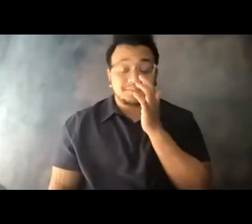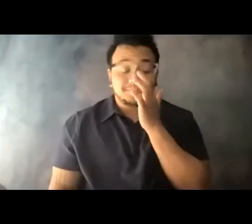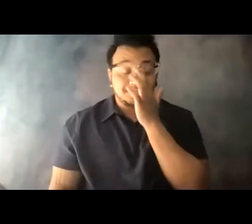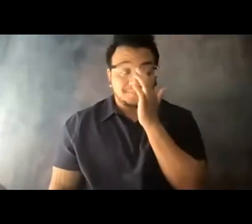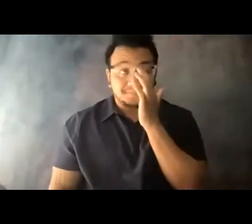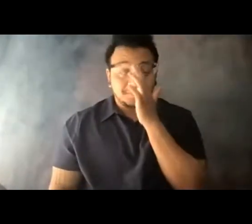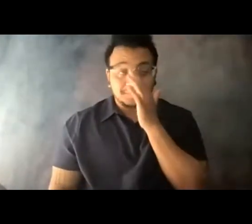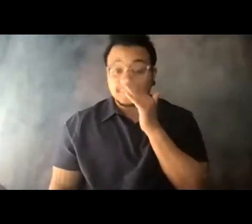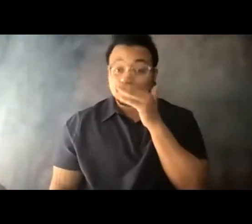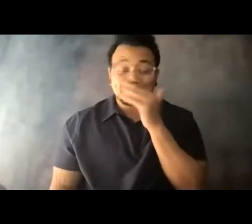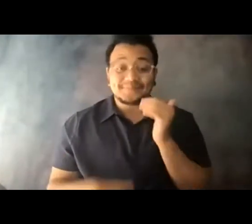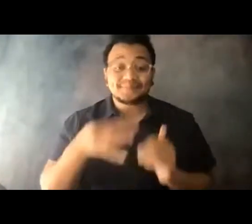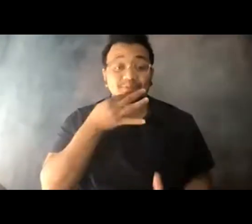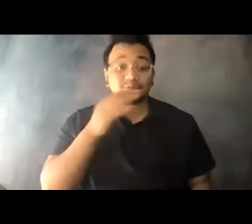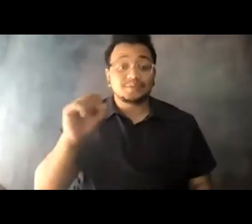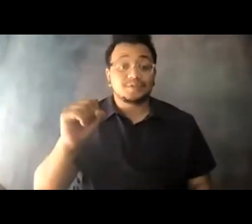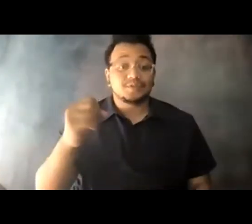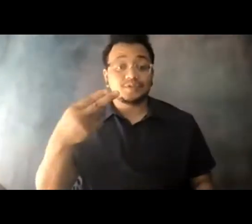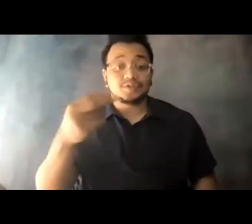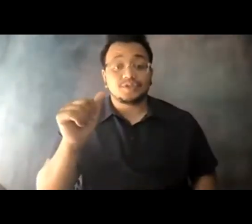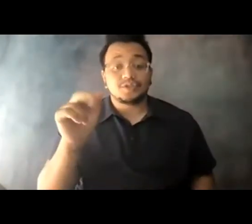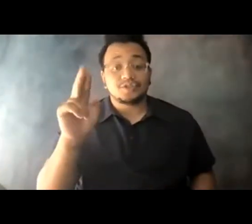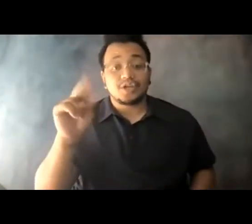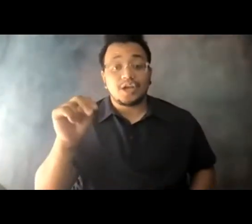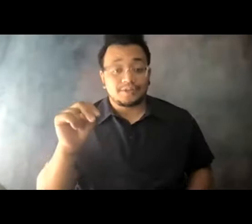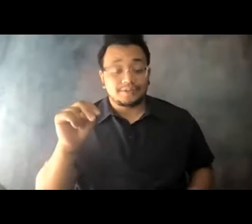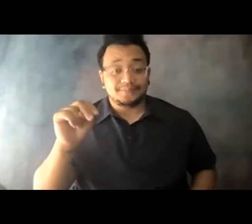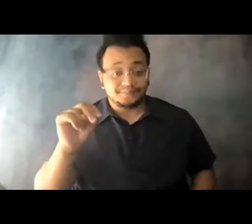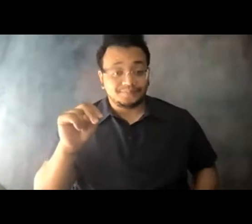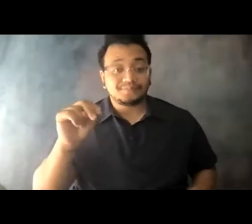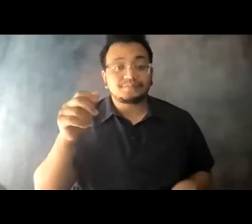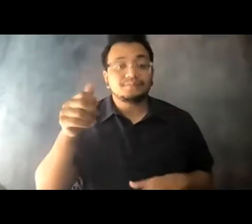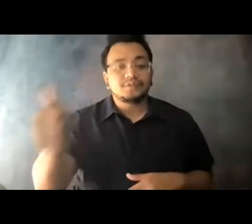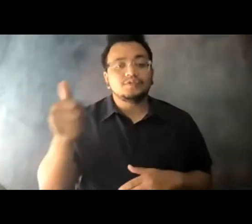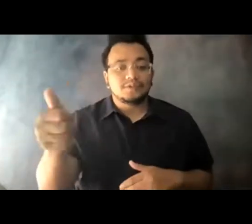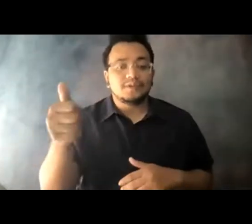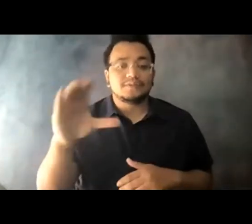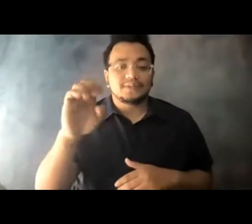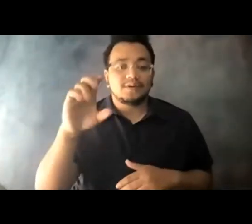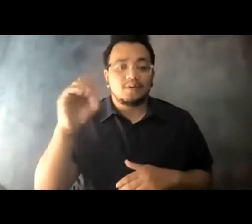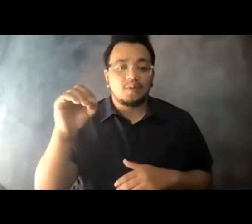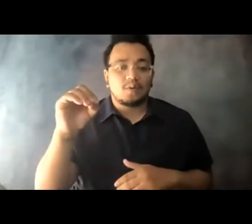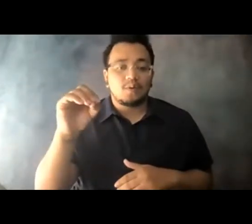14:09:29 Sharon is the CEO of the San Diego Metropolitan Transit System, the MTS.